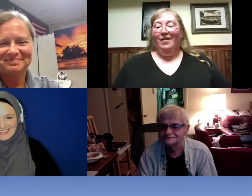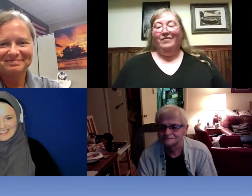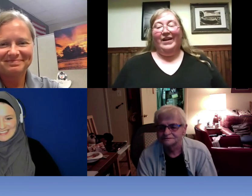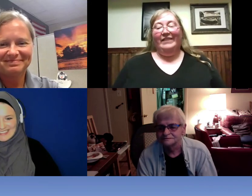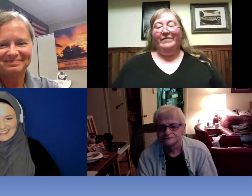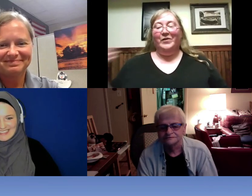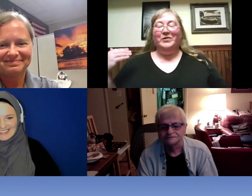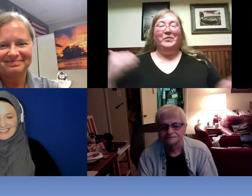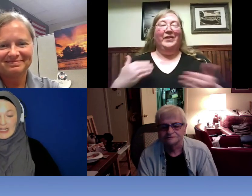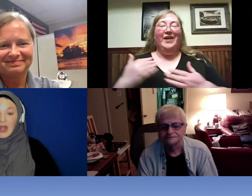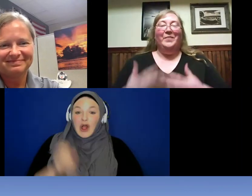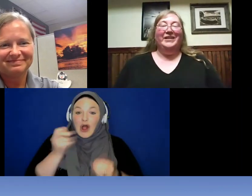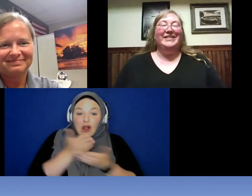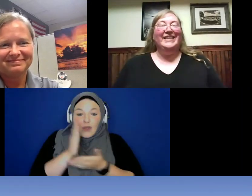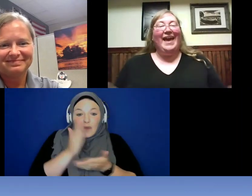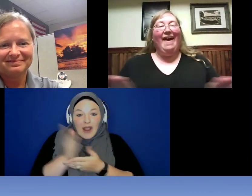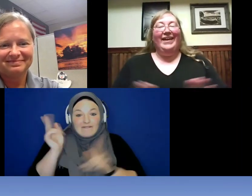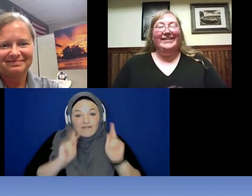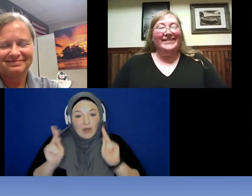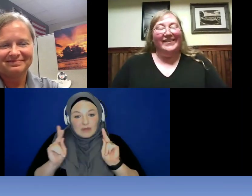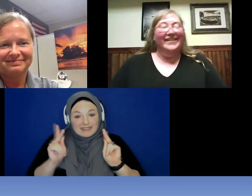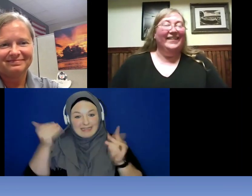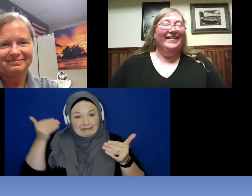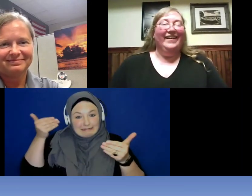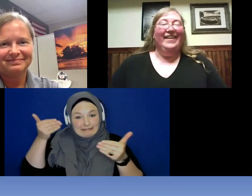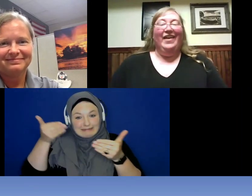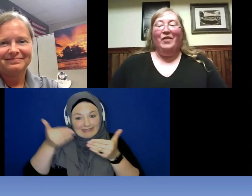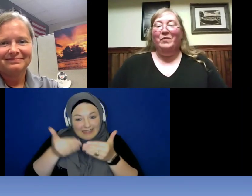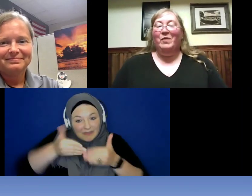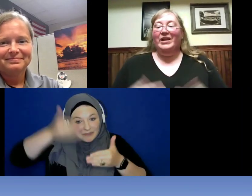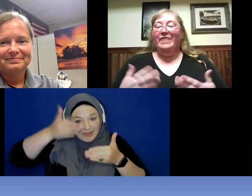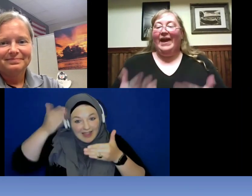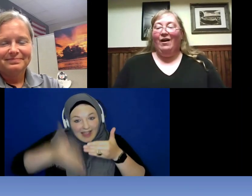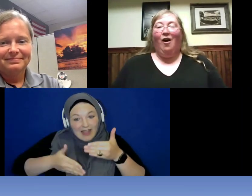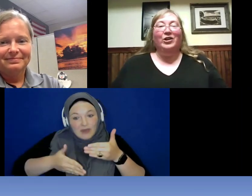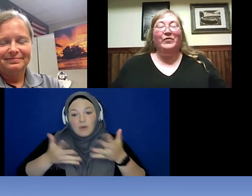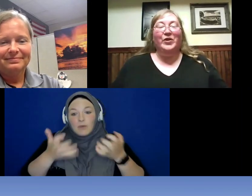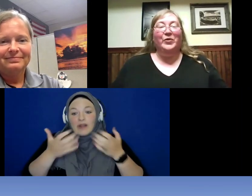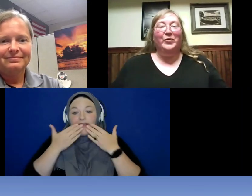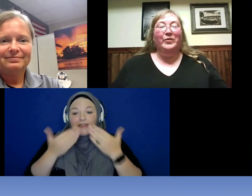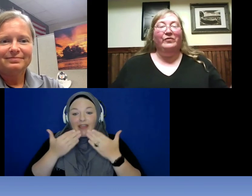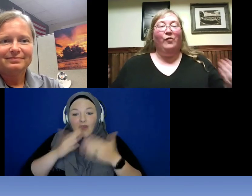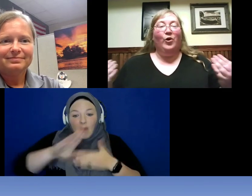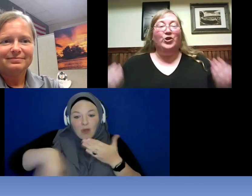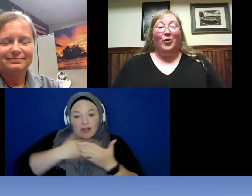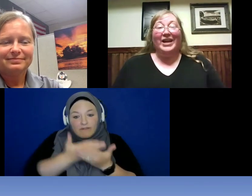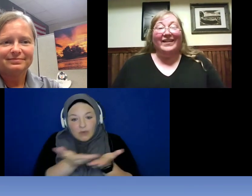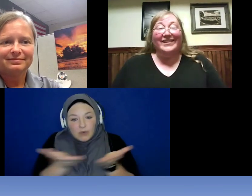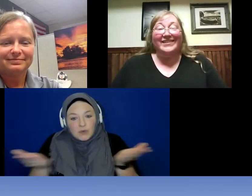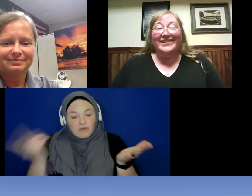All right folks we are coming to the end . We want to thank all of you for joining us this